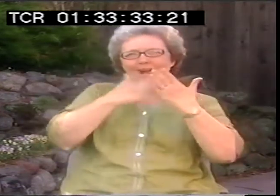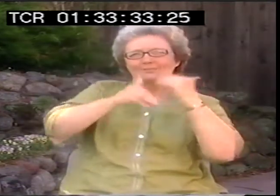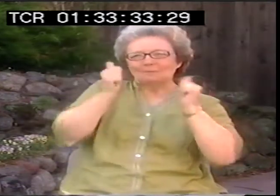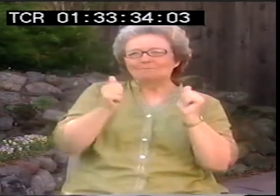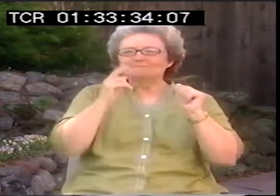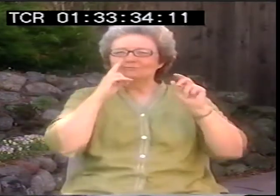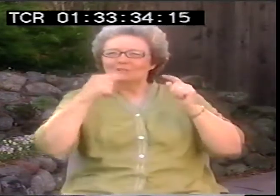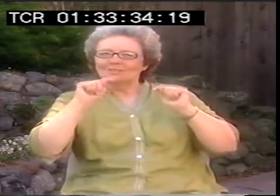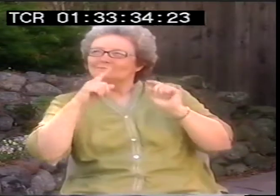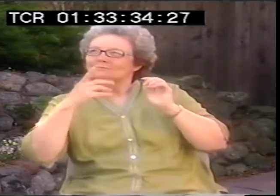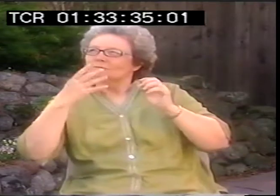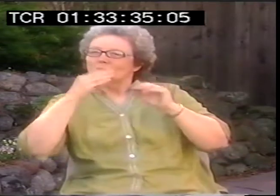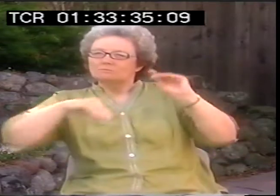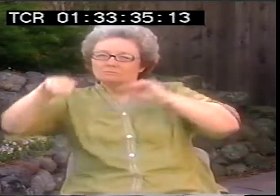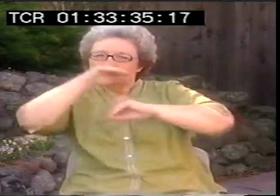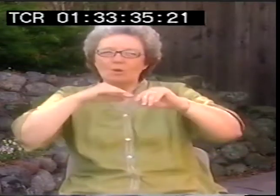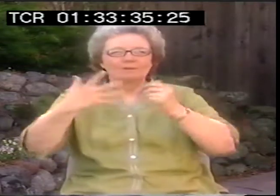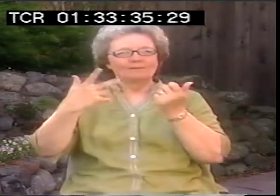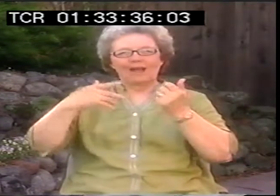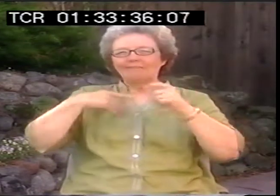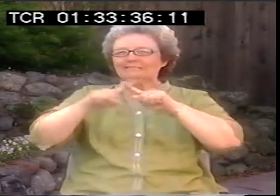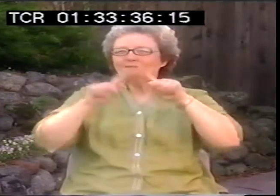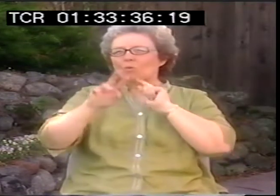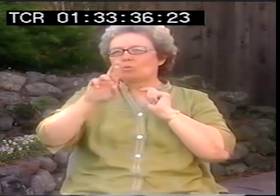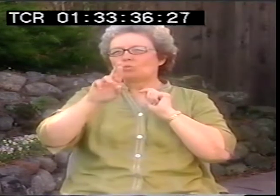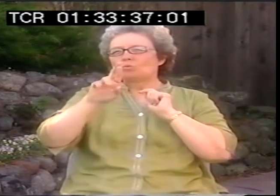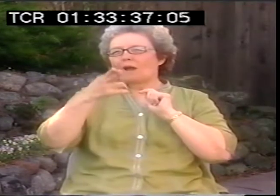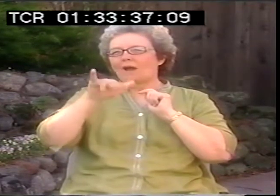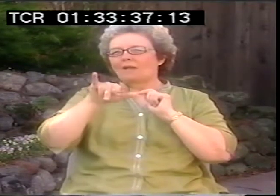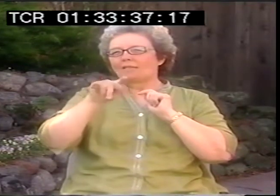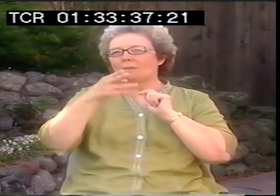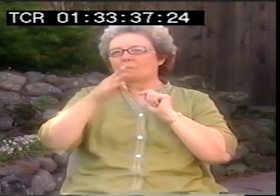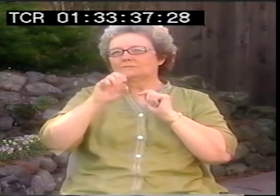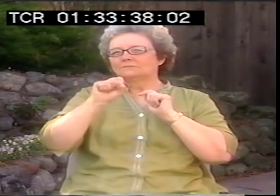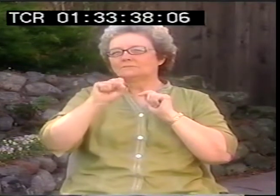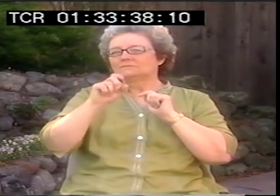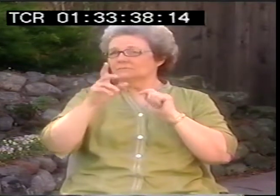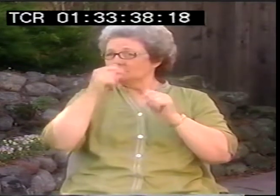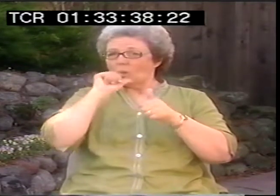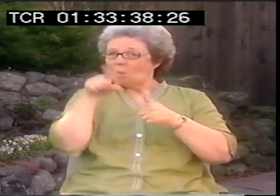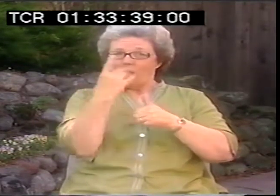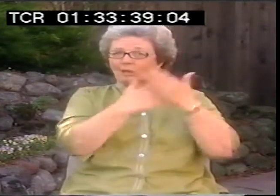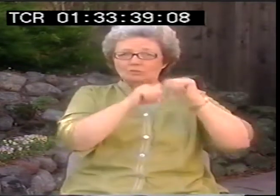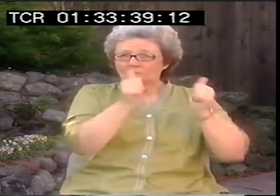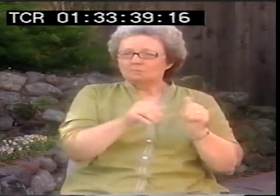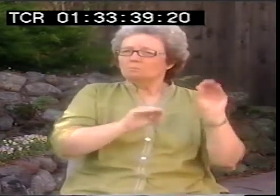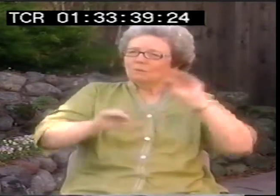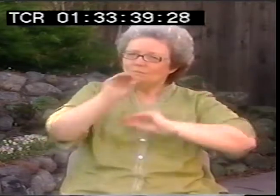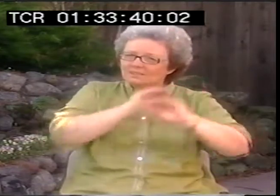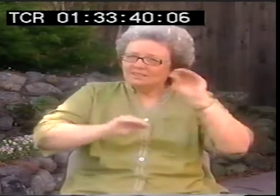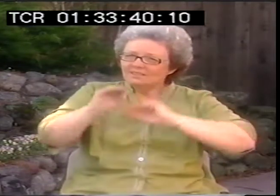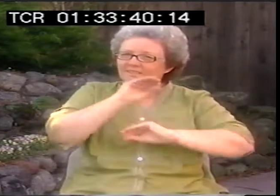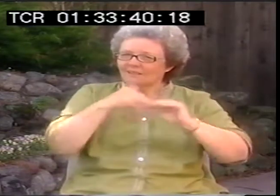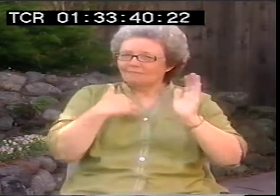hand shapes, and then movement, the different kinds of rhythms, and maybe not just one hand shape,